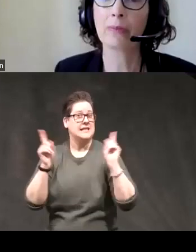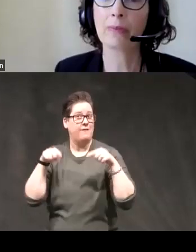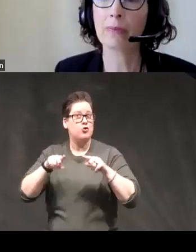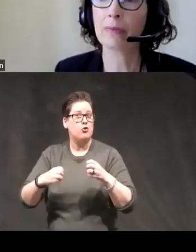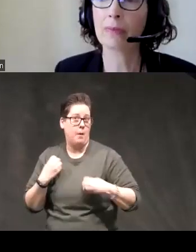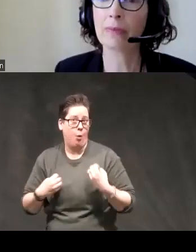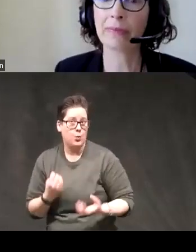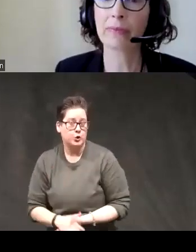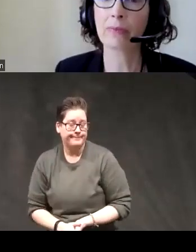hmm